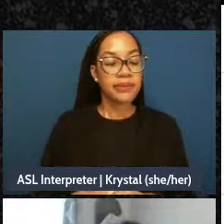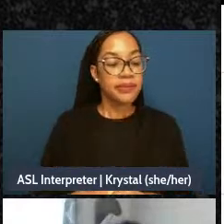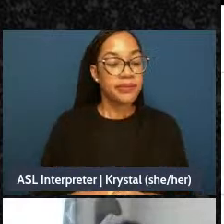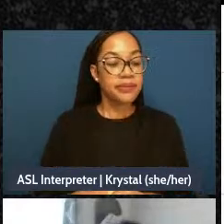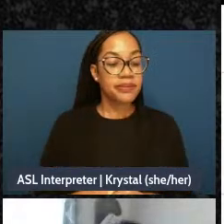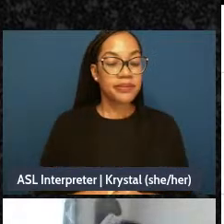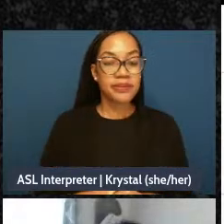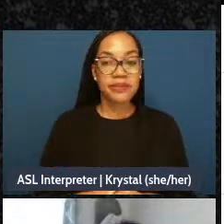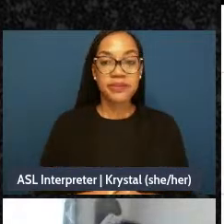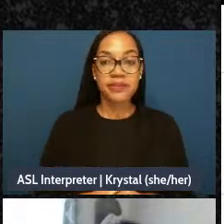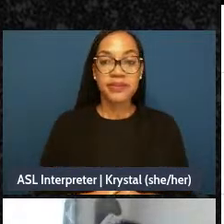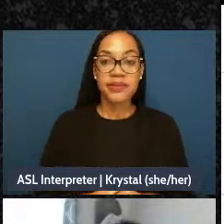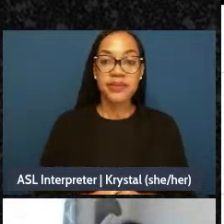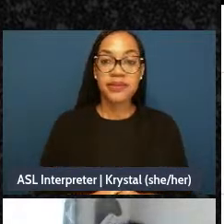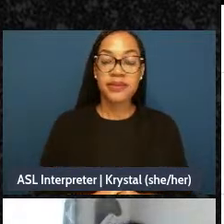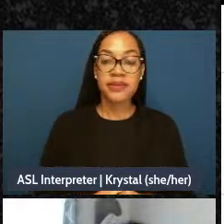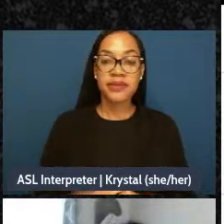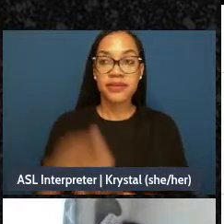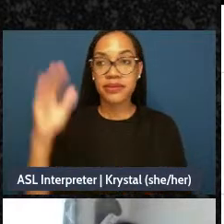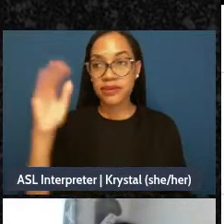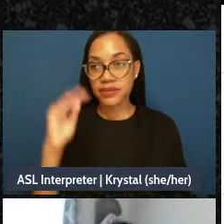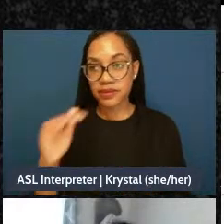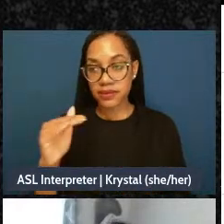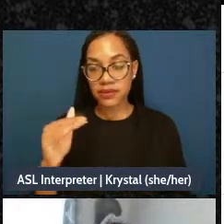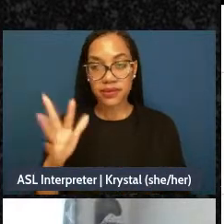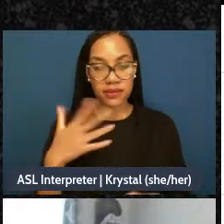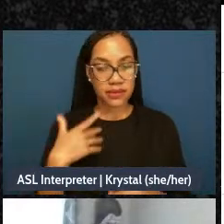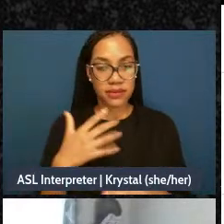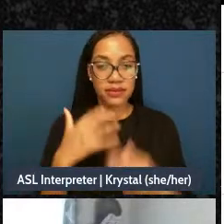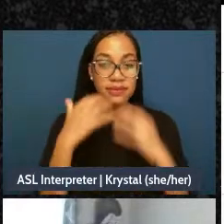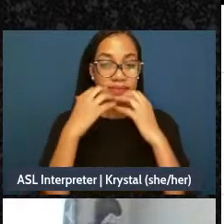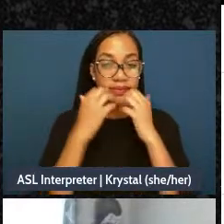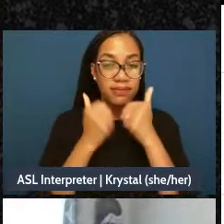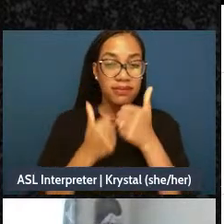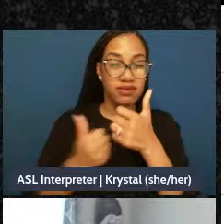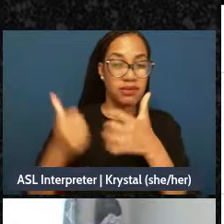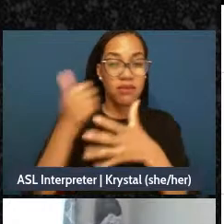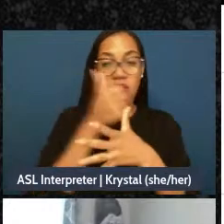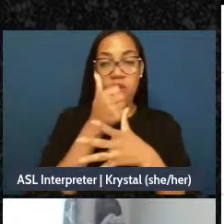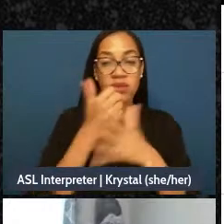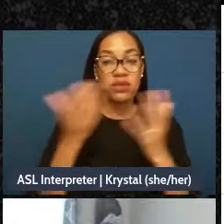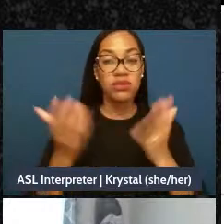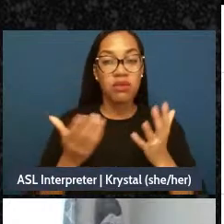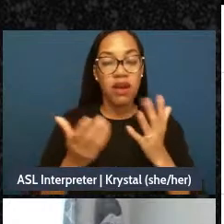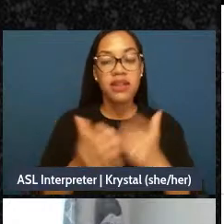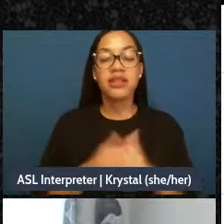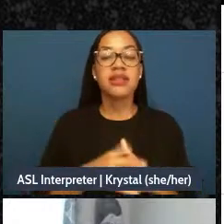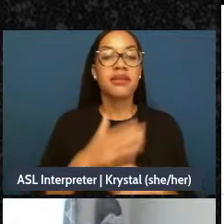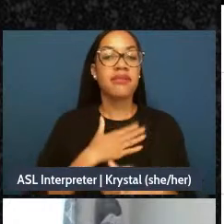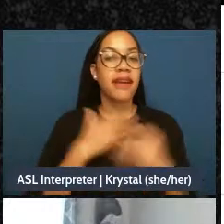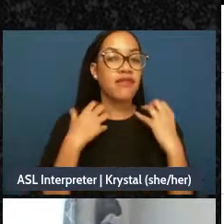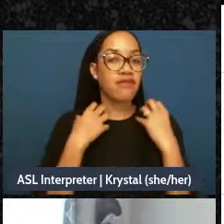What matters most is my recovery, and being able to support others to empower themselves in whatever way they need.